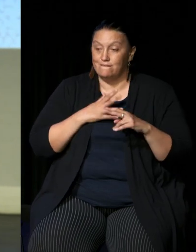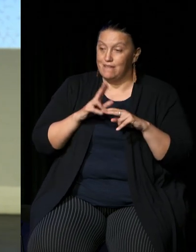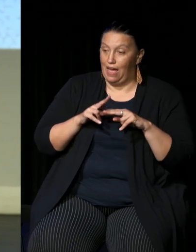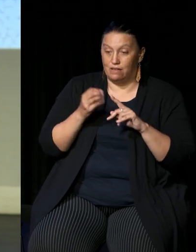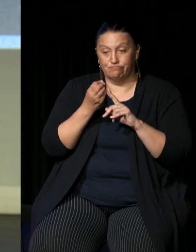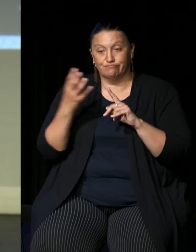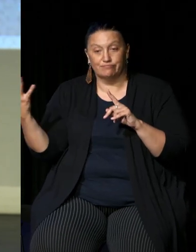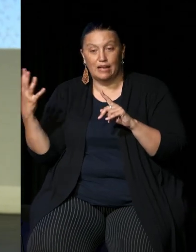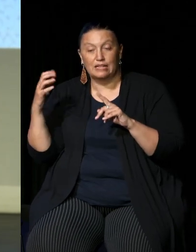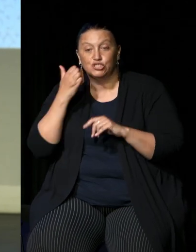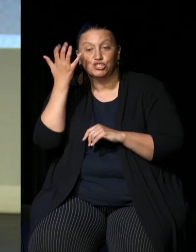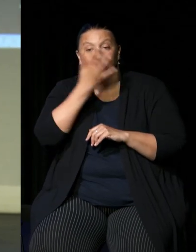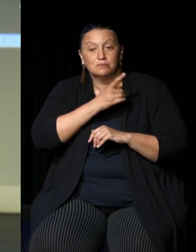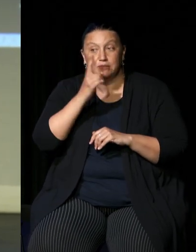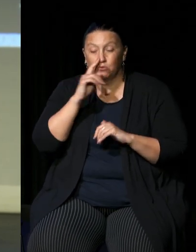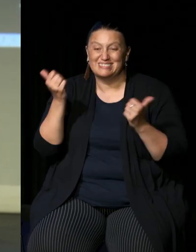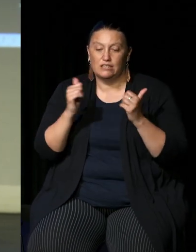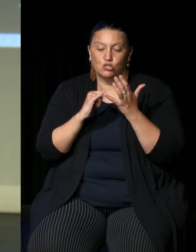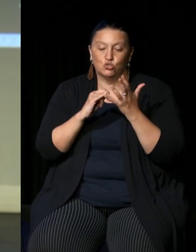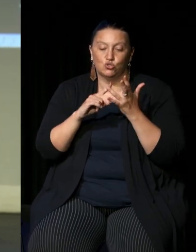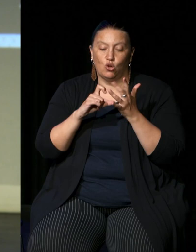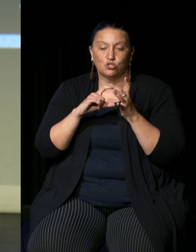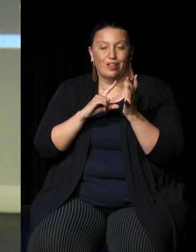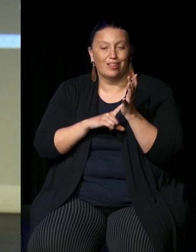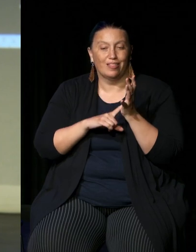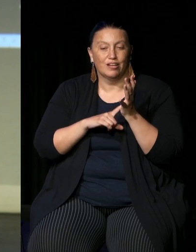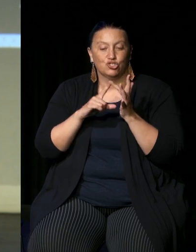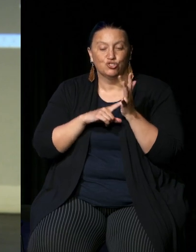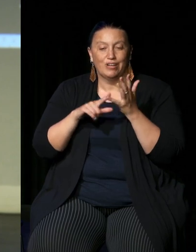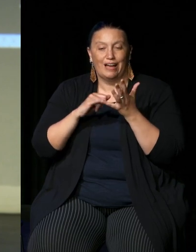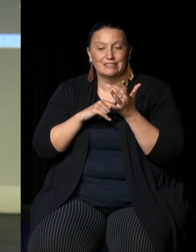did a thing called the social justice package a report called Rights Recognition and Reform